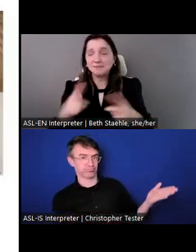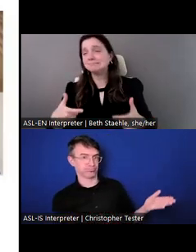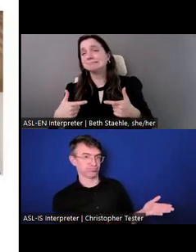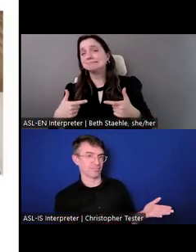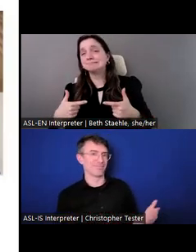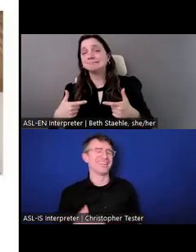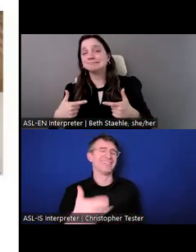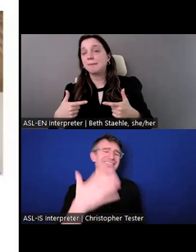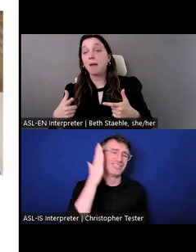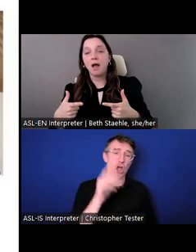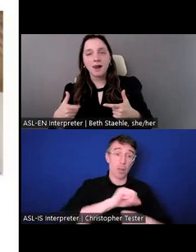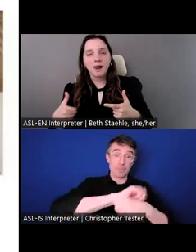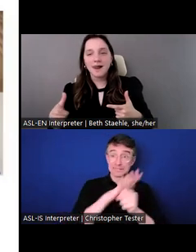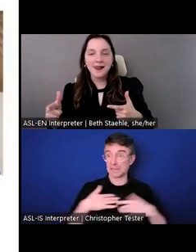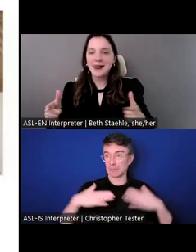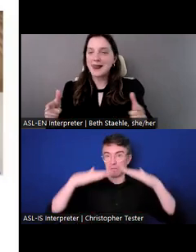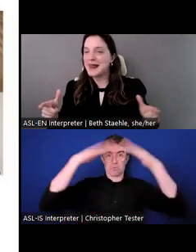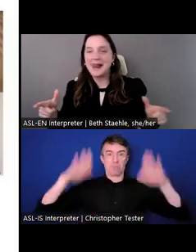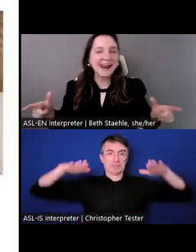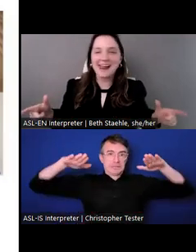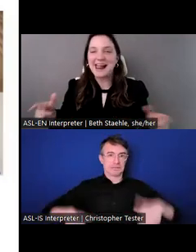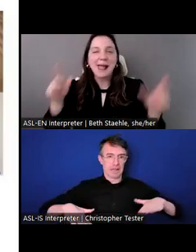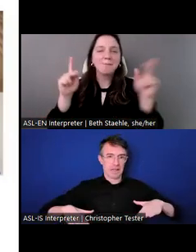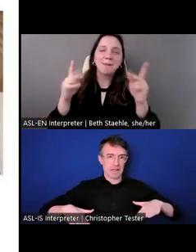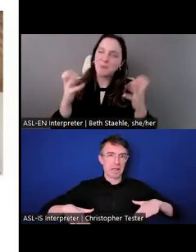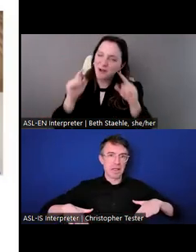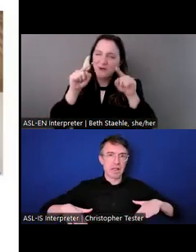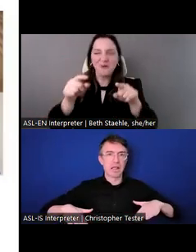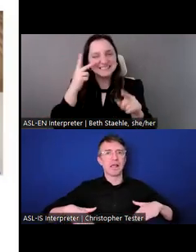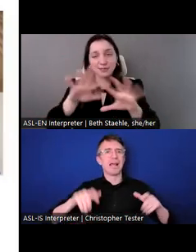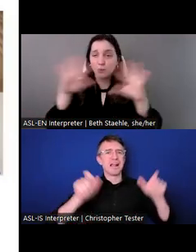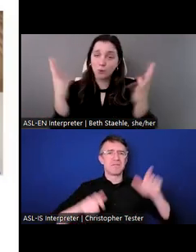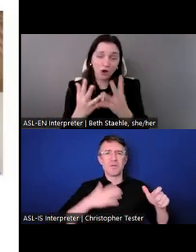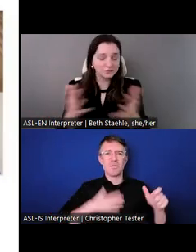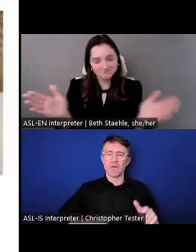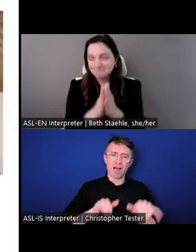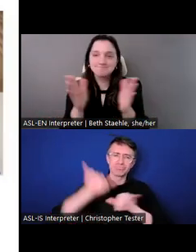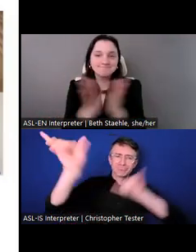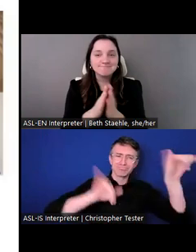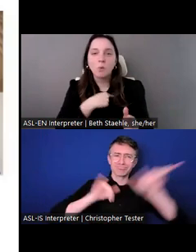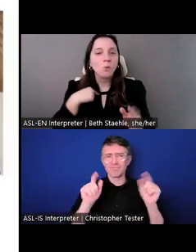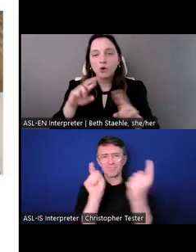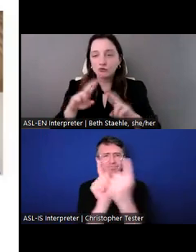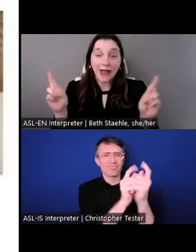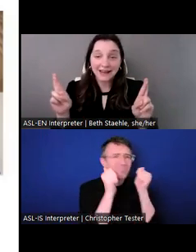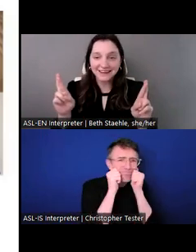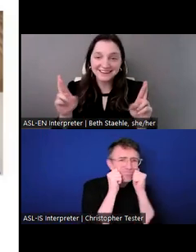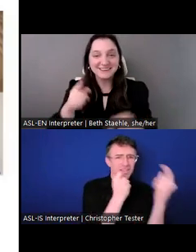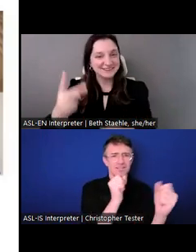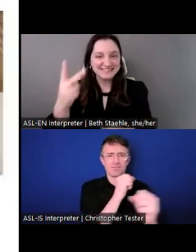the world lives on. We are back on firm financial footing and demand to see the world is rising! It's a beautiful thing.